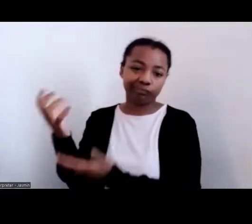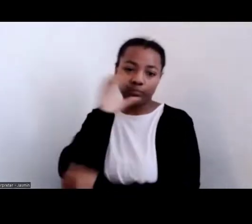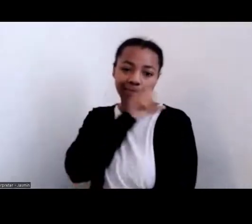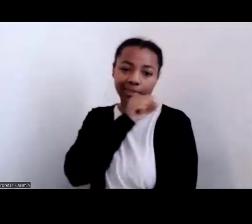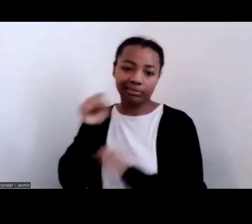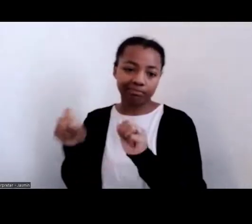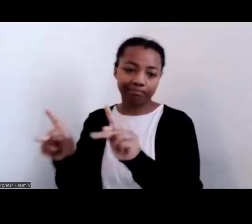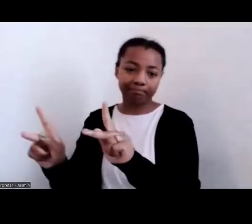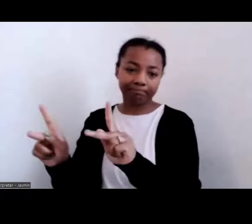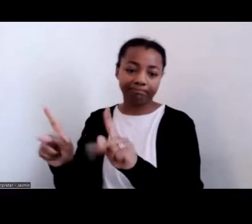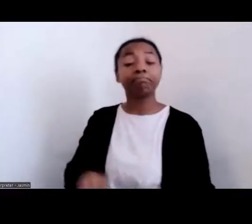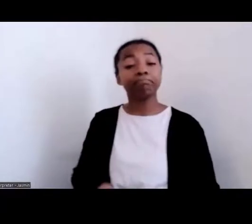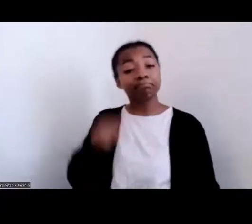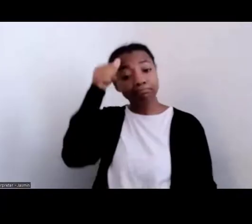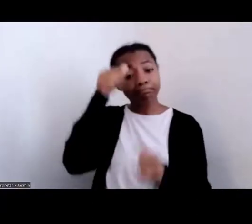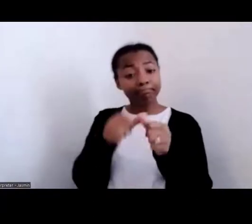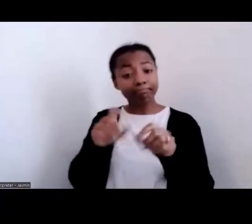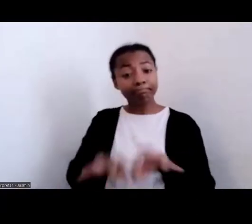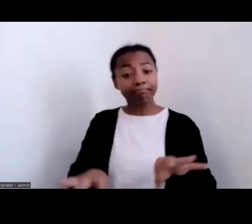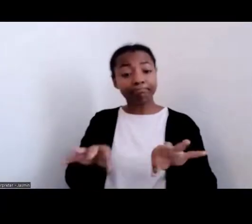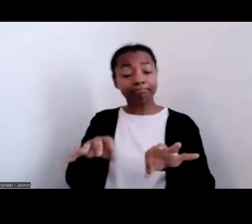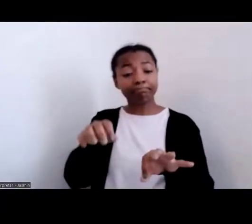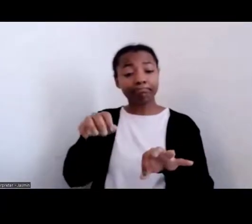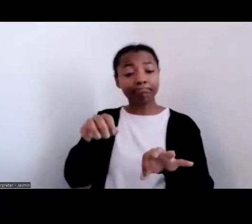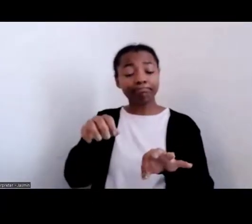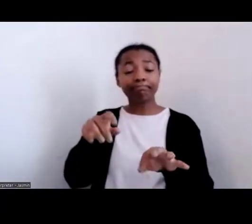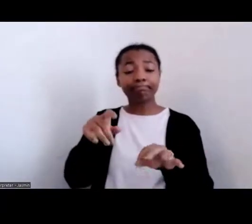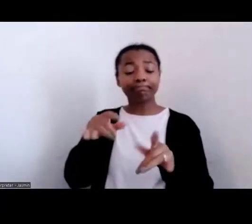in the last several years, one of the things that we seemed to